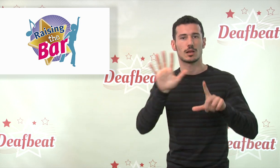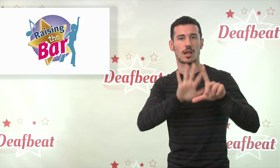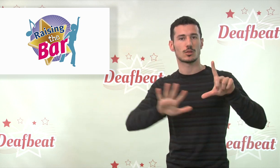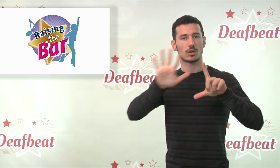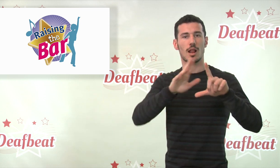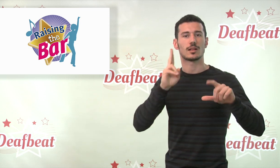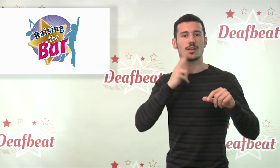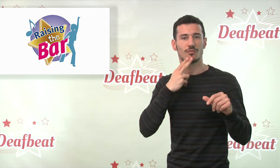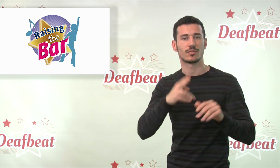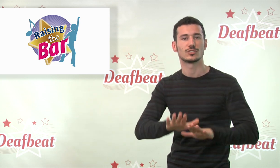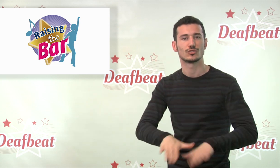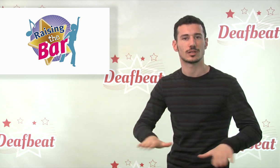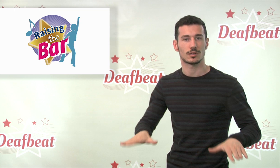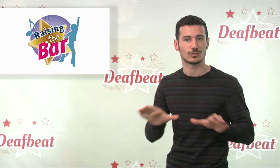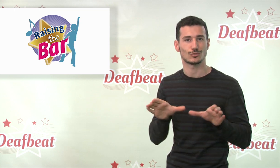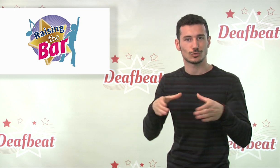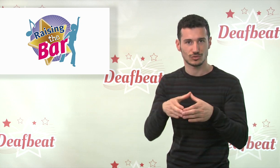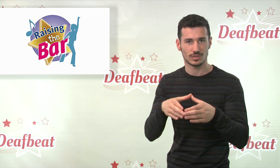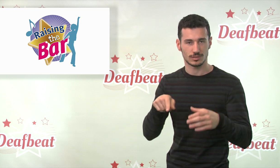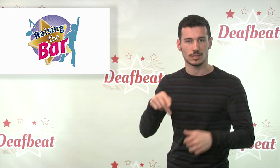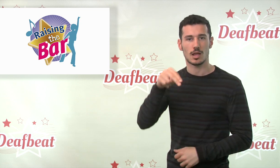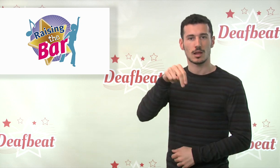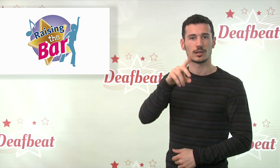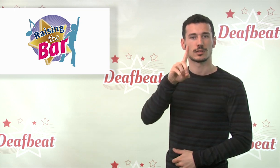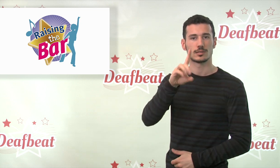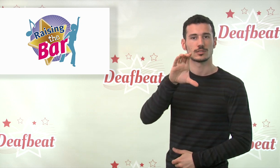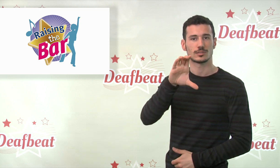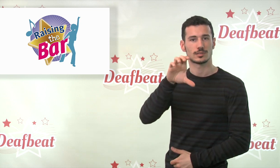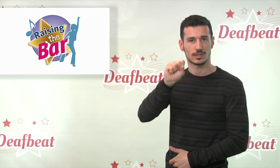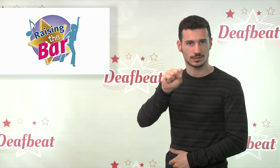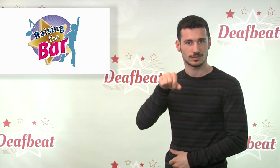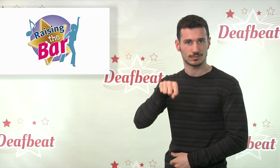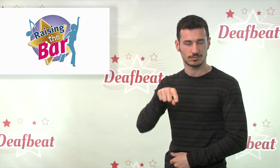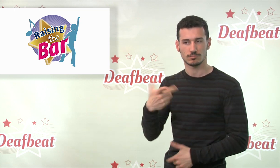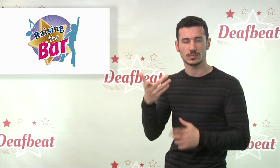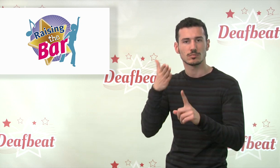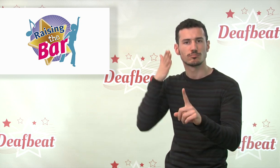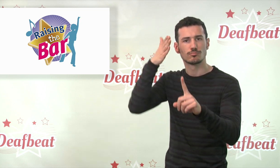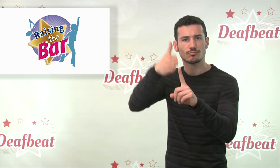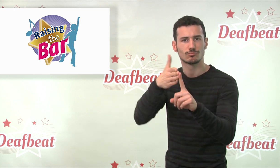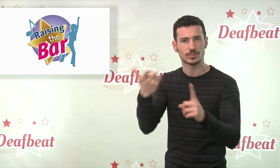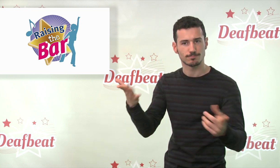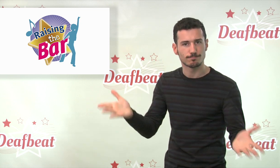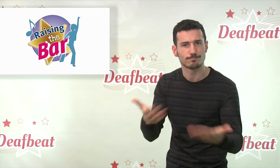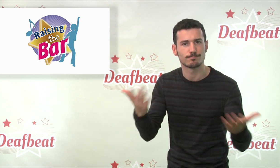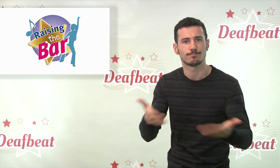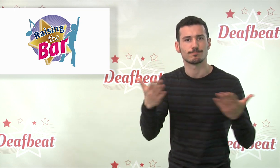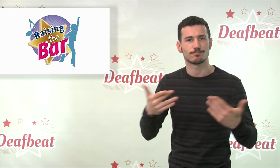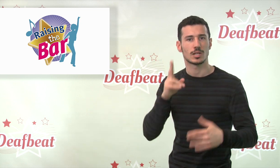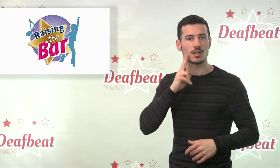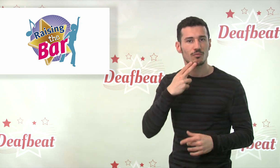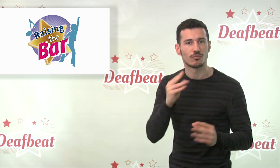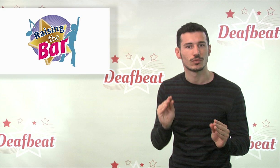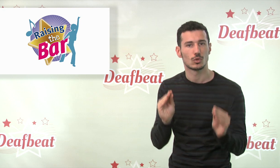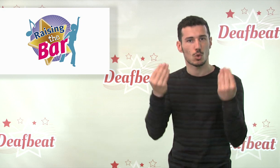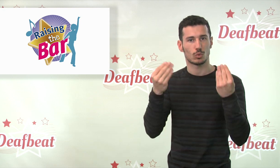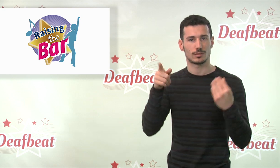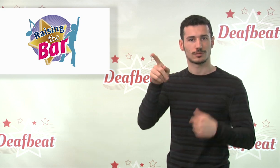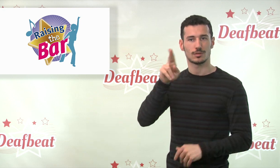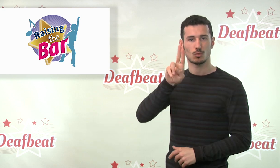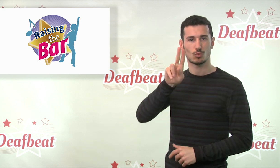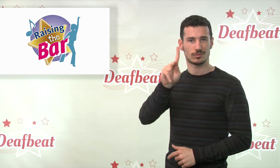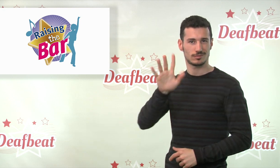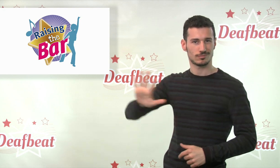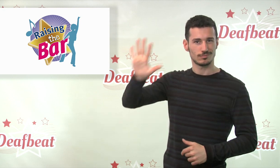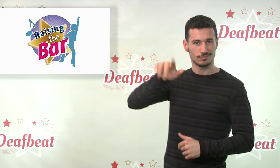by the National Deaf Children’s Society (NDCS) to drive expectations of what the Deaf youth in